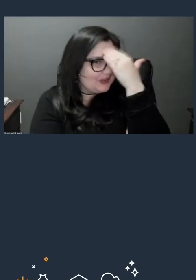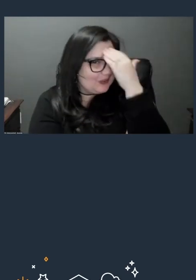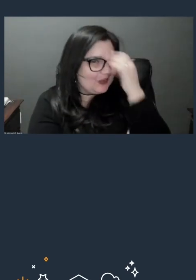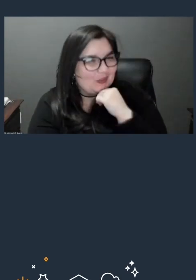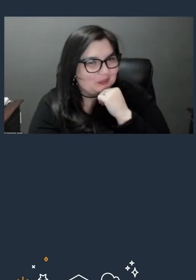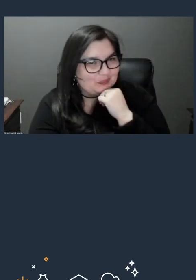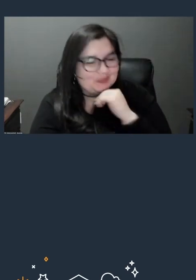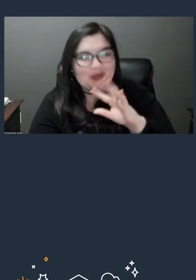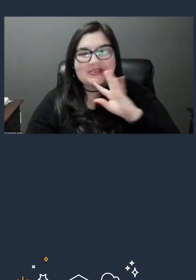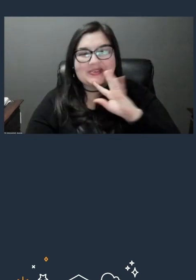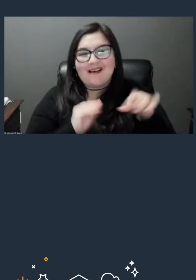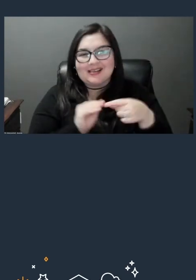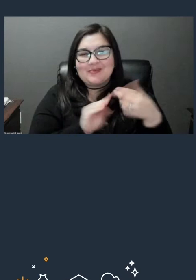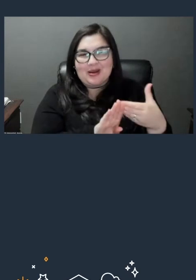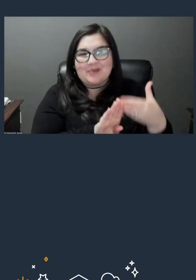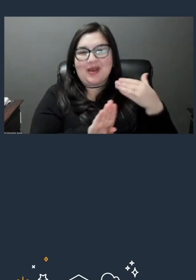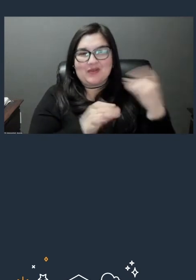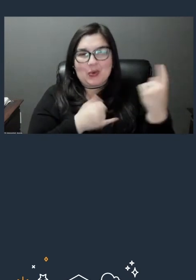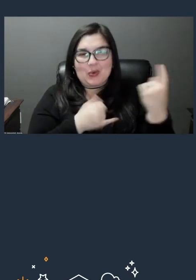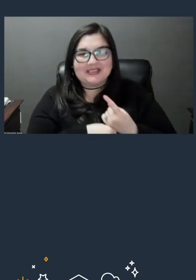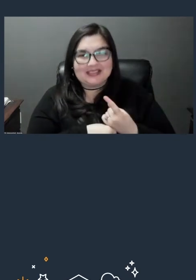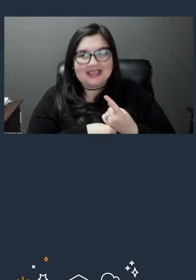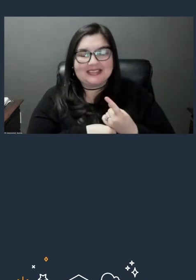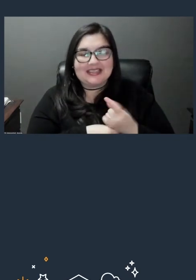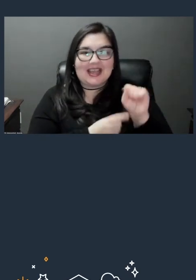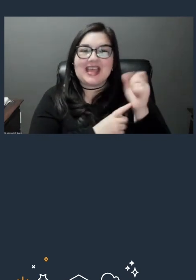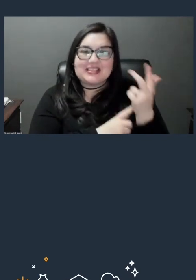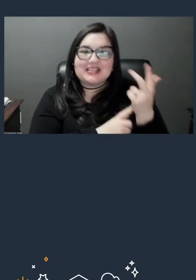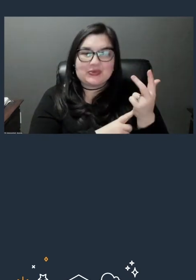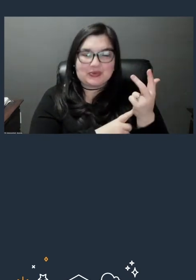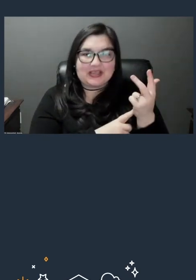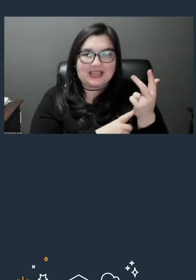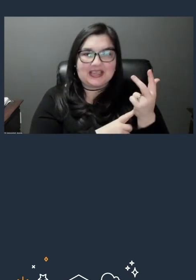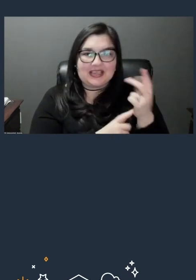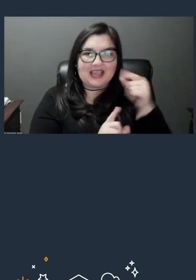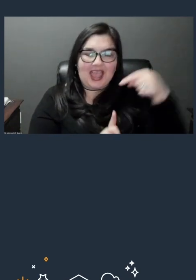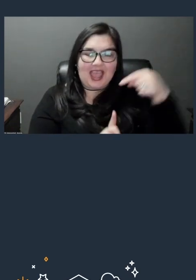S3 actually at its core is a very, very simple thing.